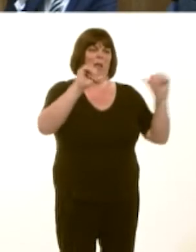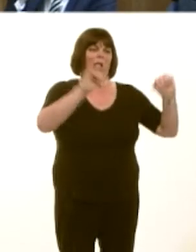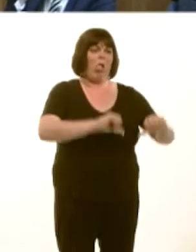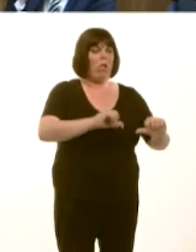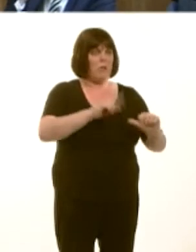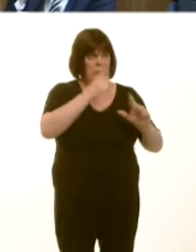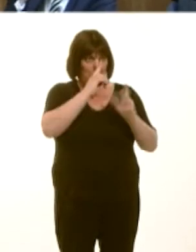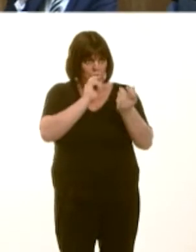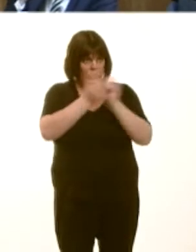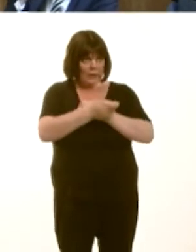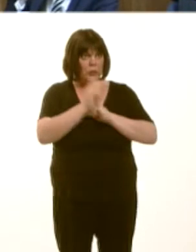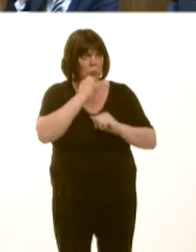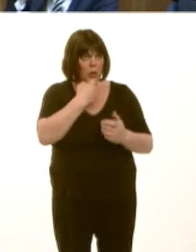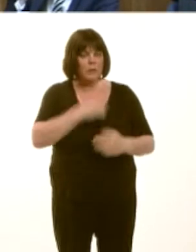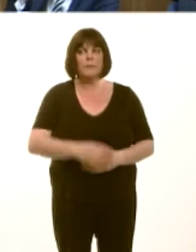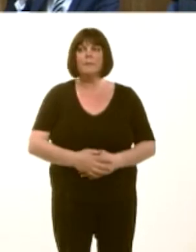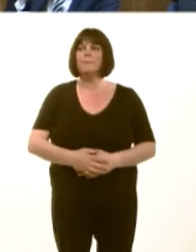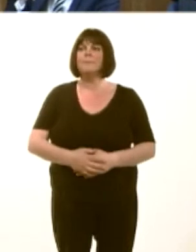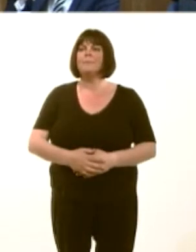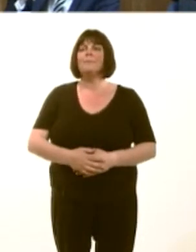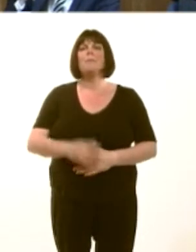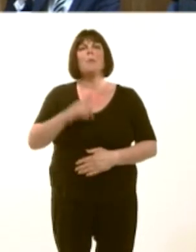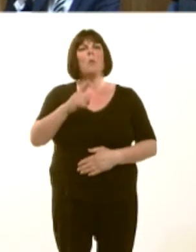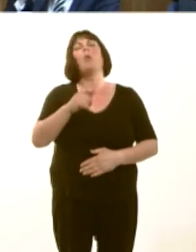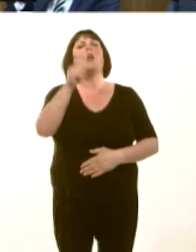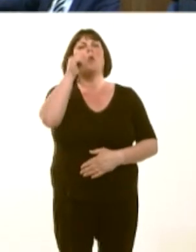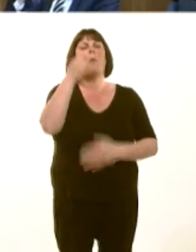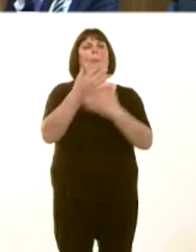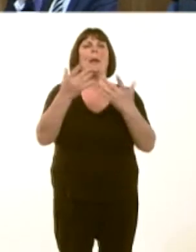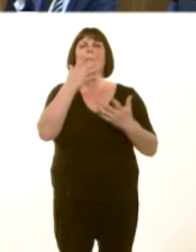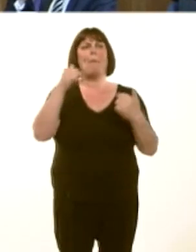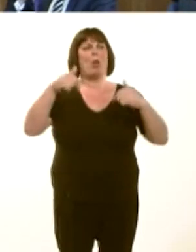Itís something Iím sure many Members in this Chamber have received in their post bag